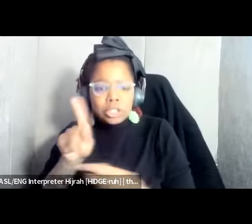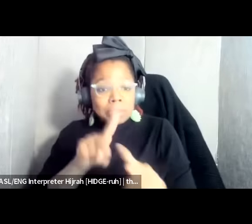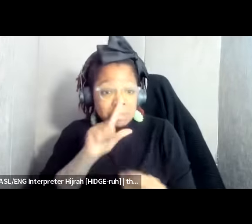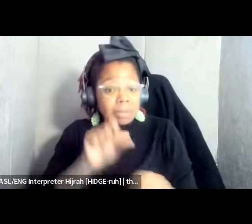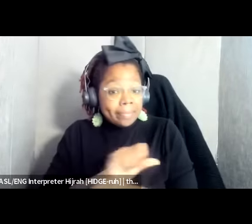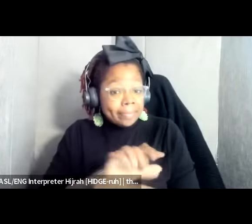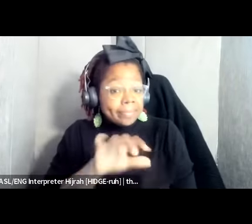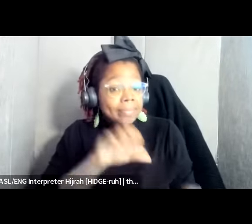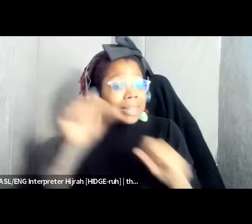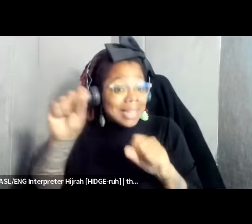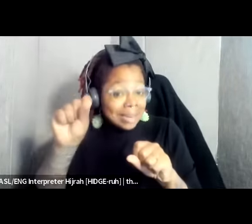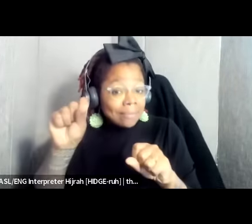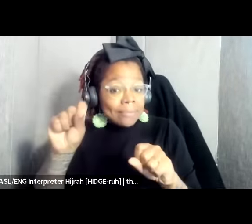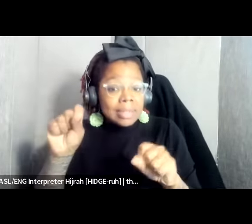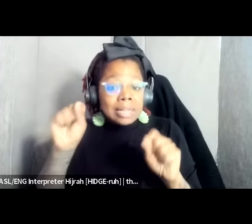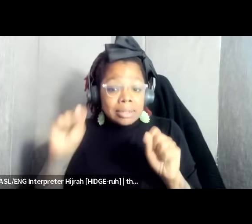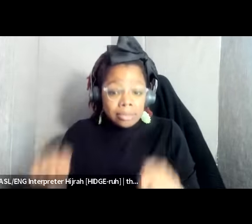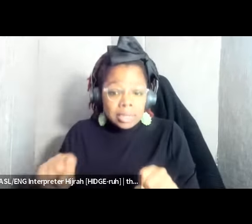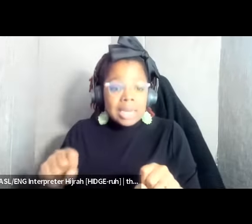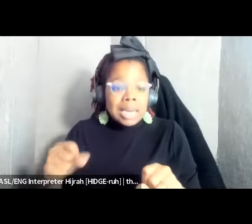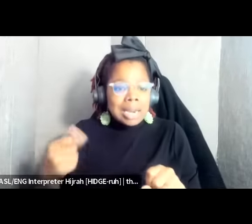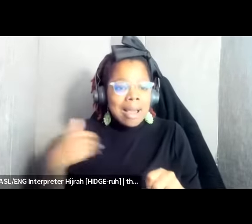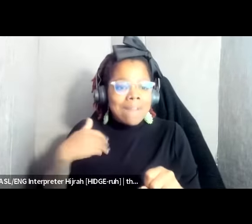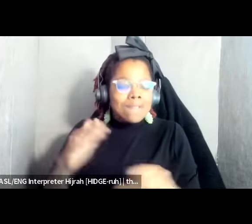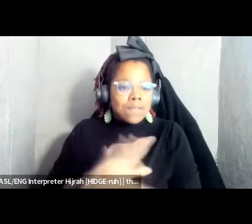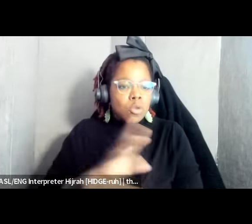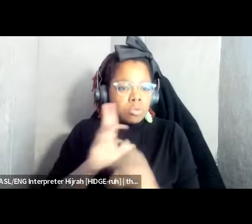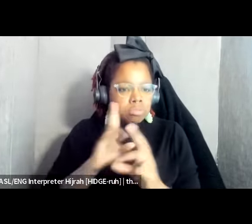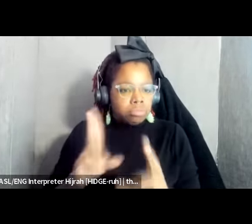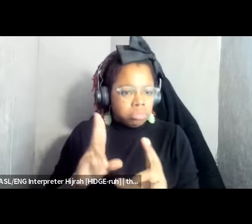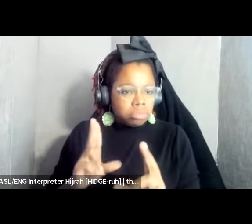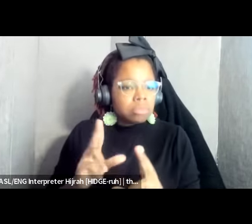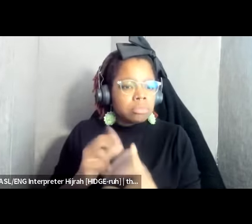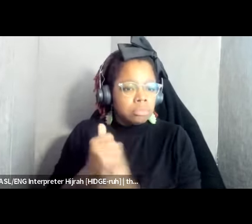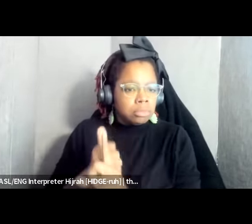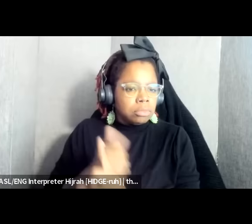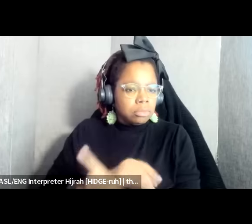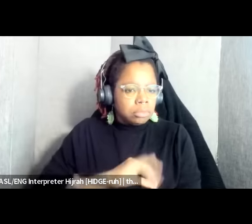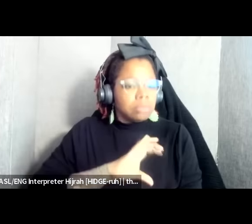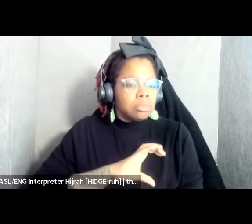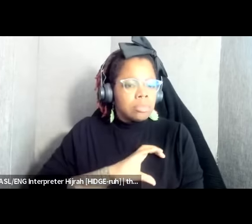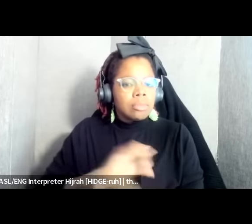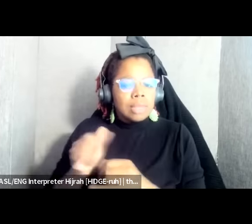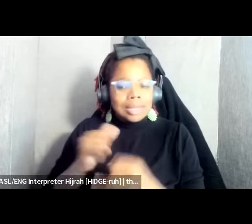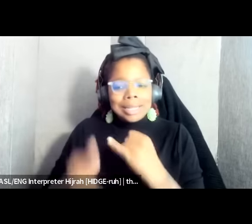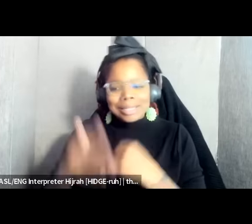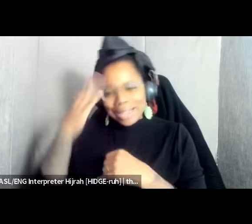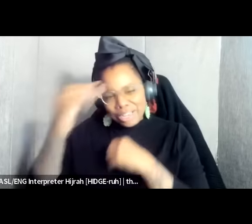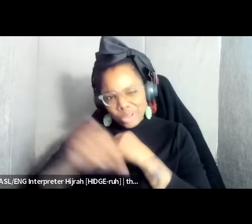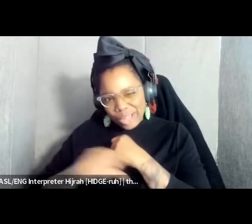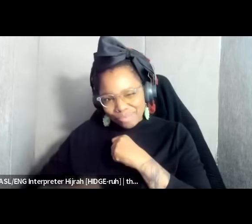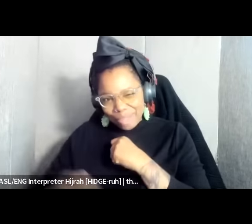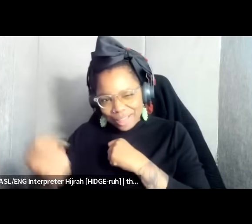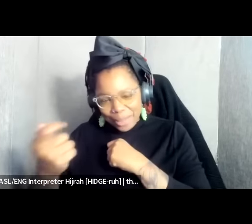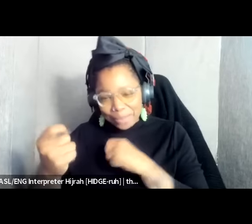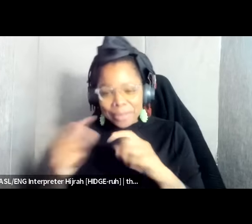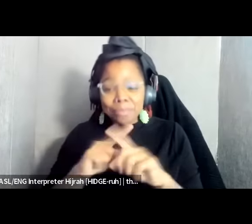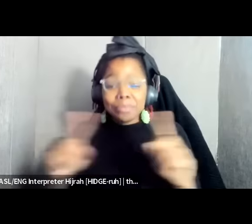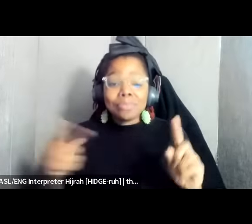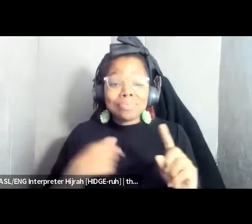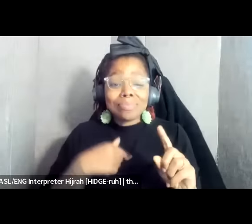be um in full dignity and um lastly I know I may have gone over a little bit um I will say that